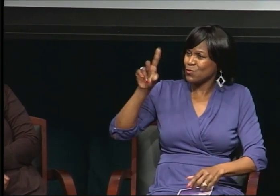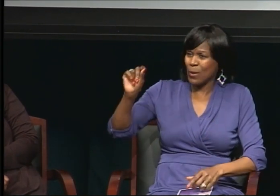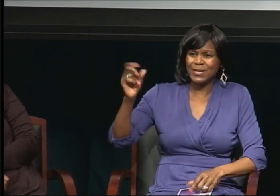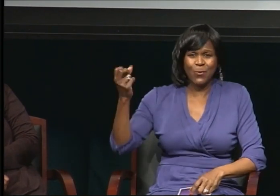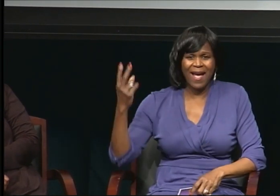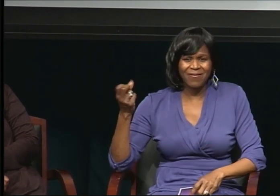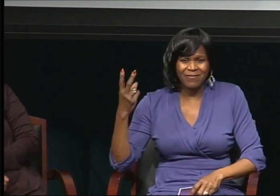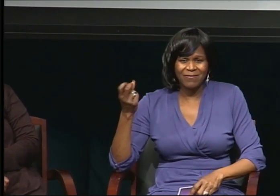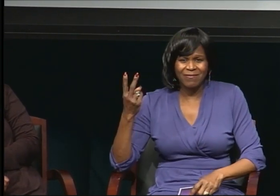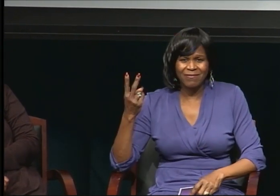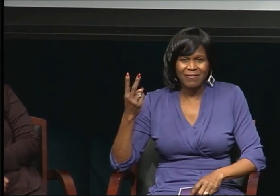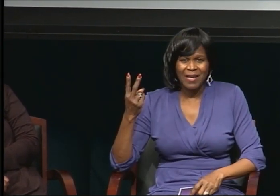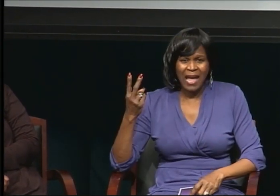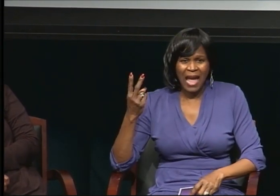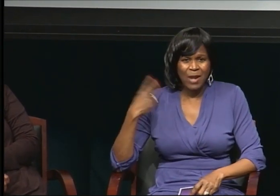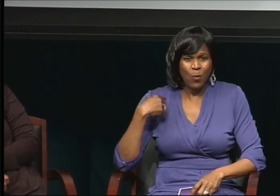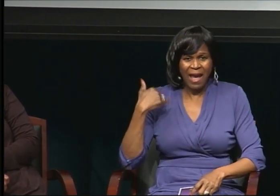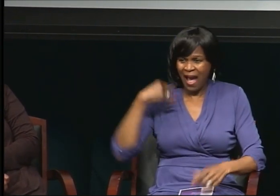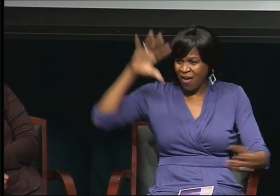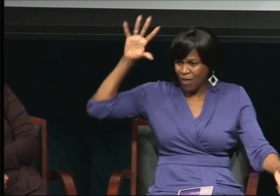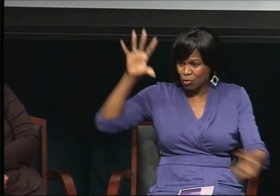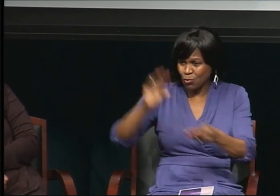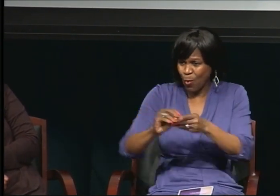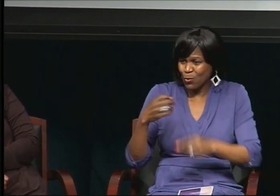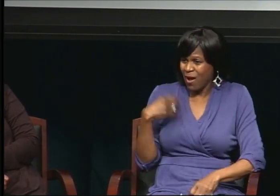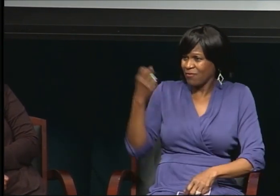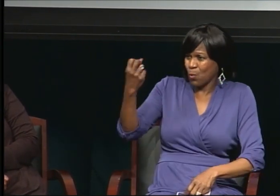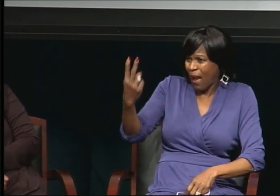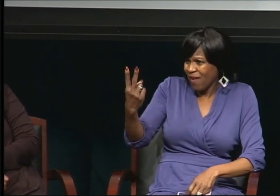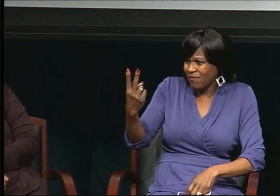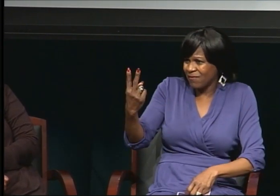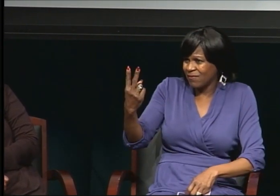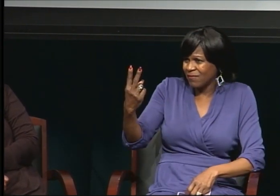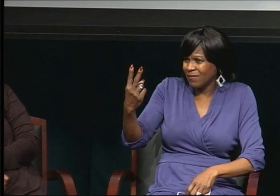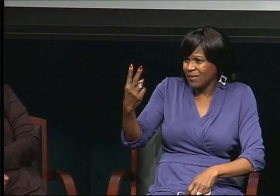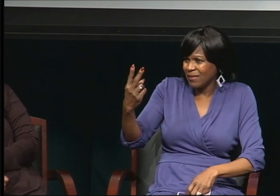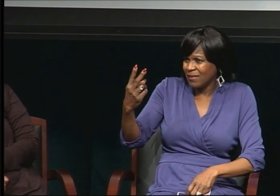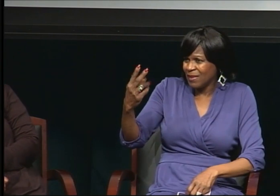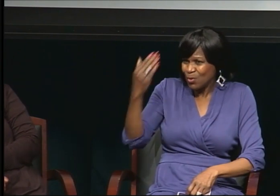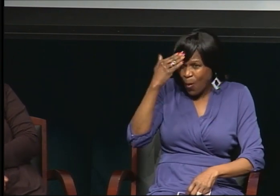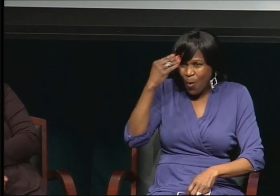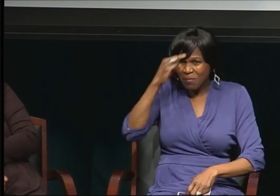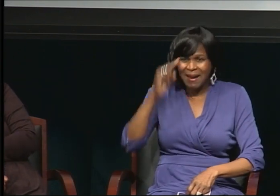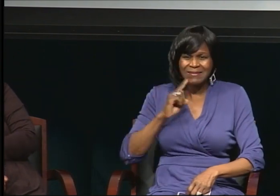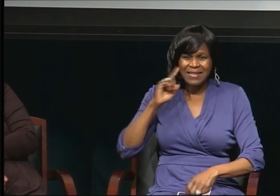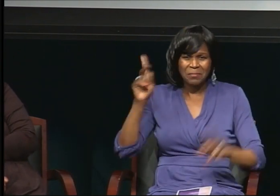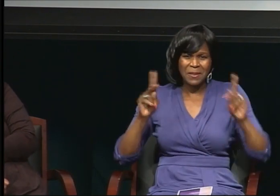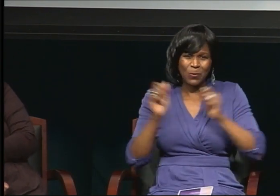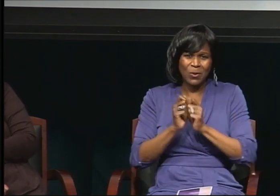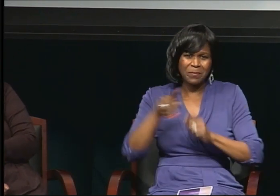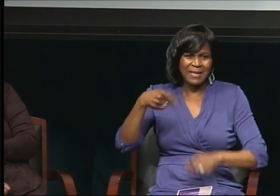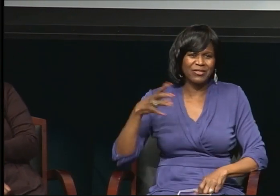known black deaf people with doctoral degrees? It's sad. And I want all of the students --